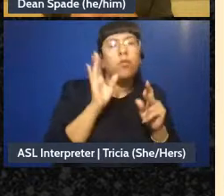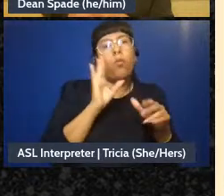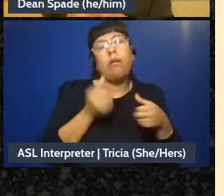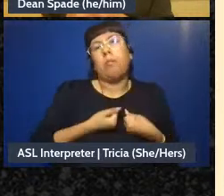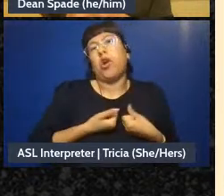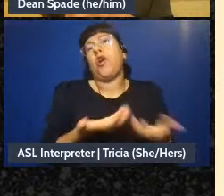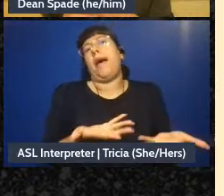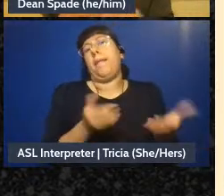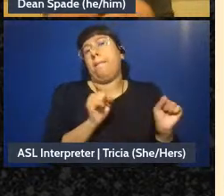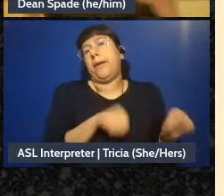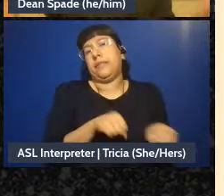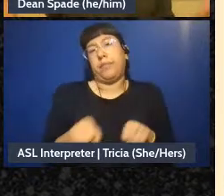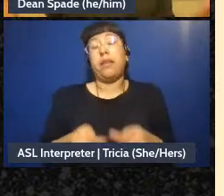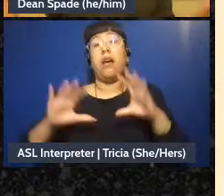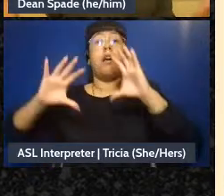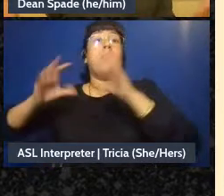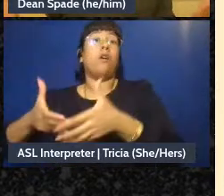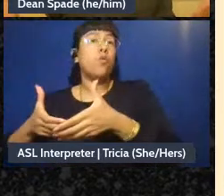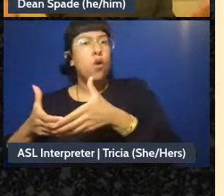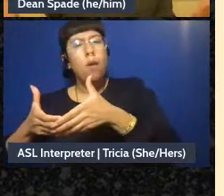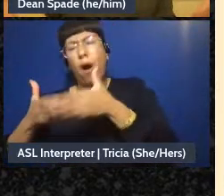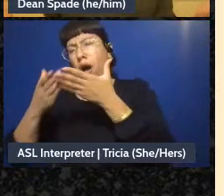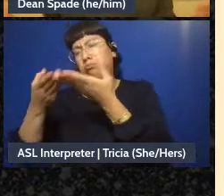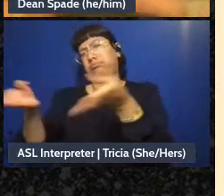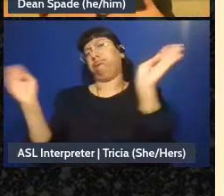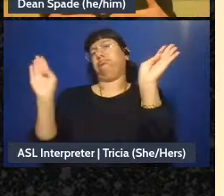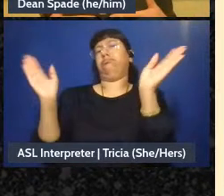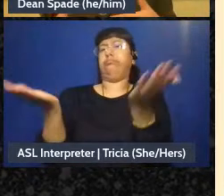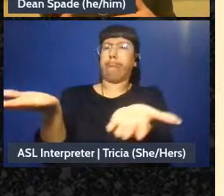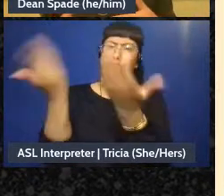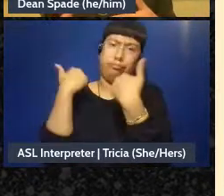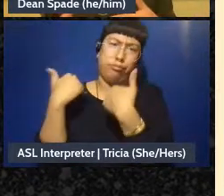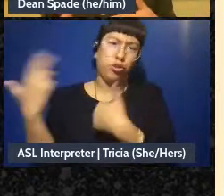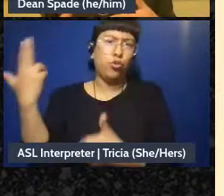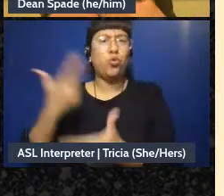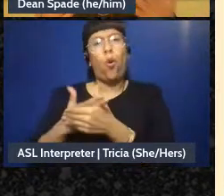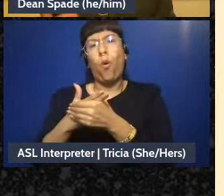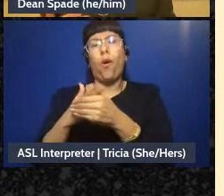or making a group so wide open that people can come in with bad intentions and destroy